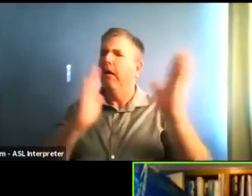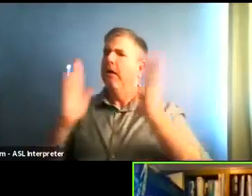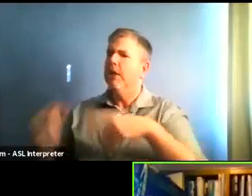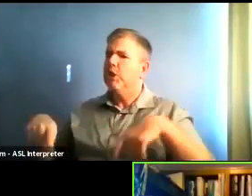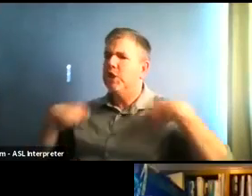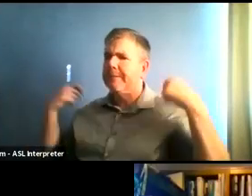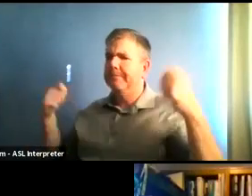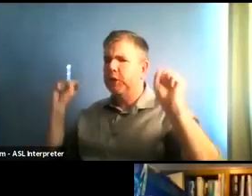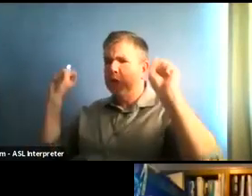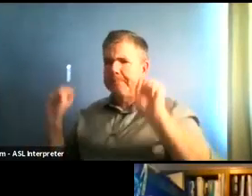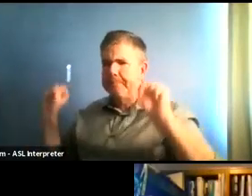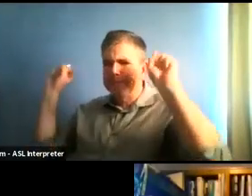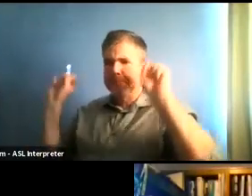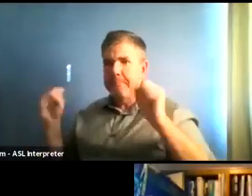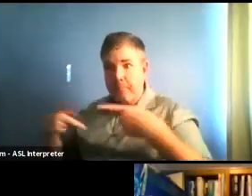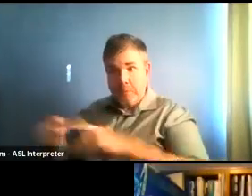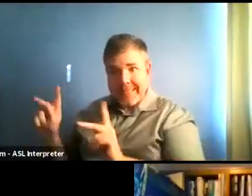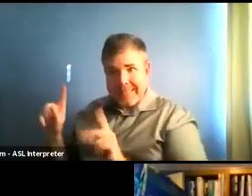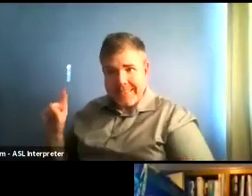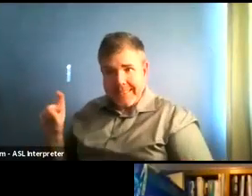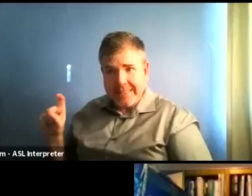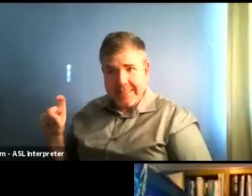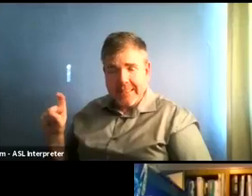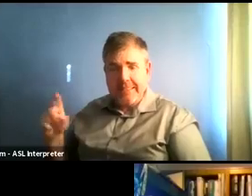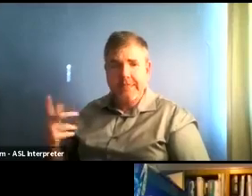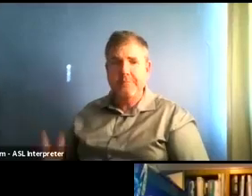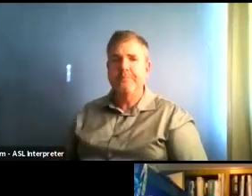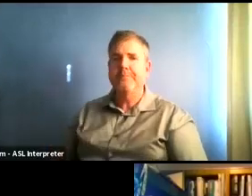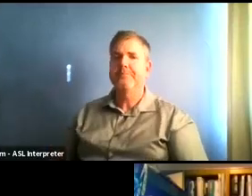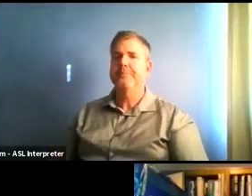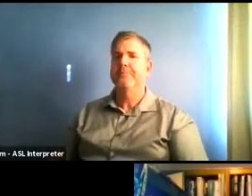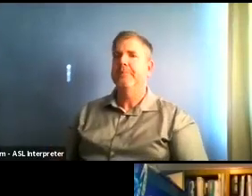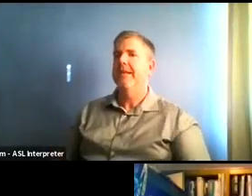Yeah, that's actually not part of the purple tier for the governors reopening,